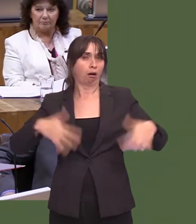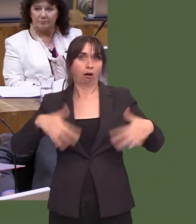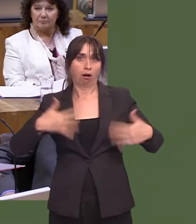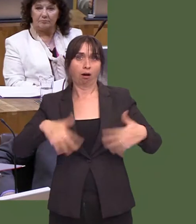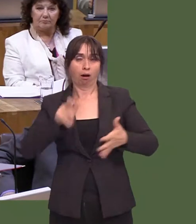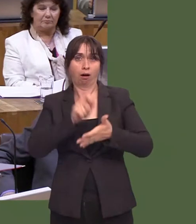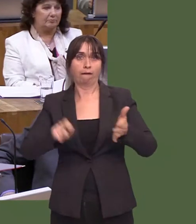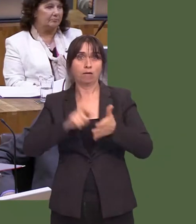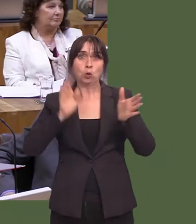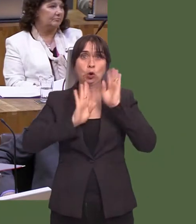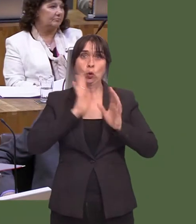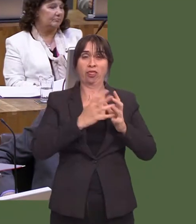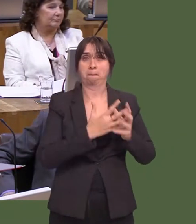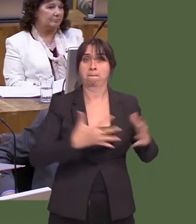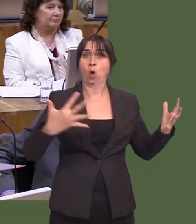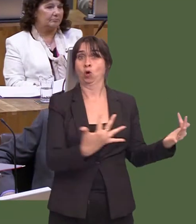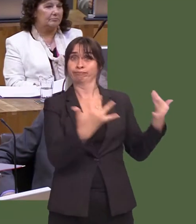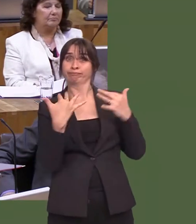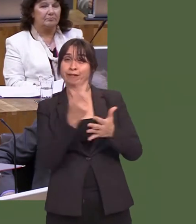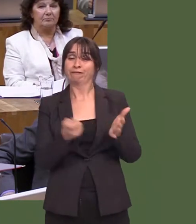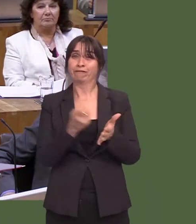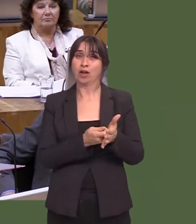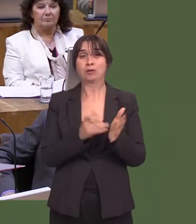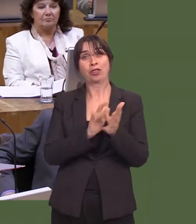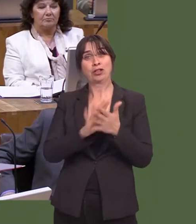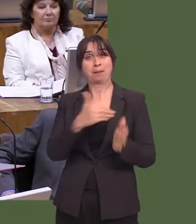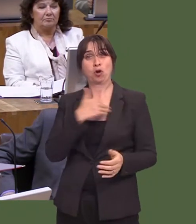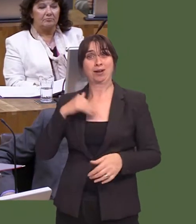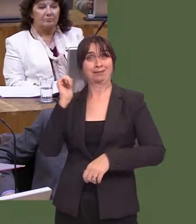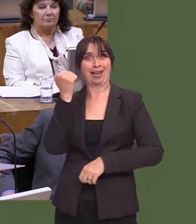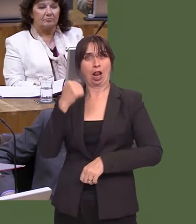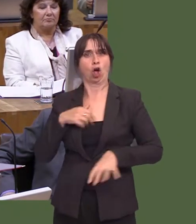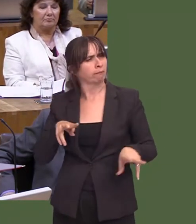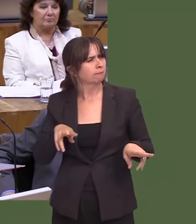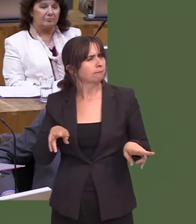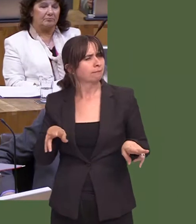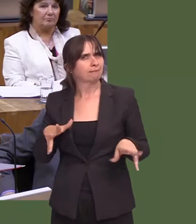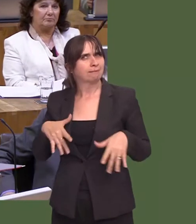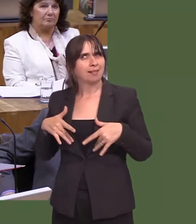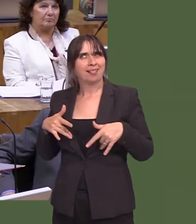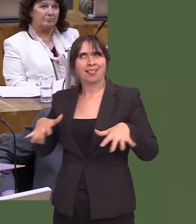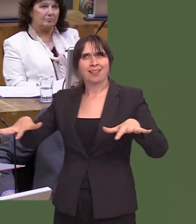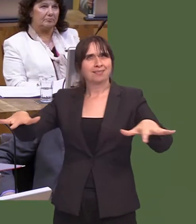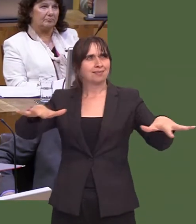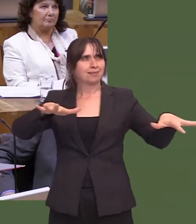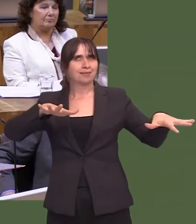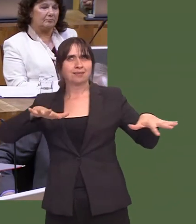At 10 oíclock on the Thursday morning, I could see that something unusual was happening in terms of the turnout.